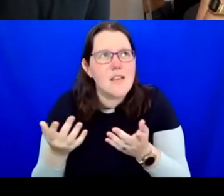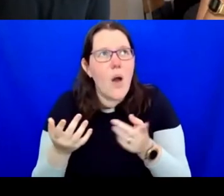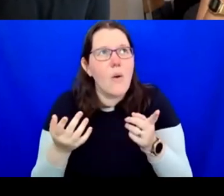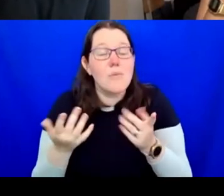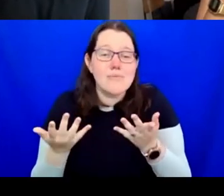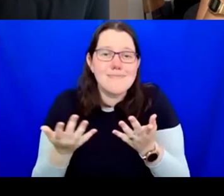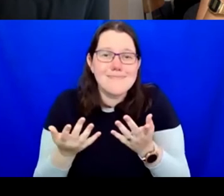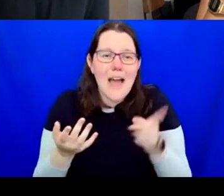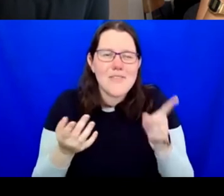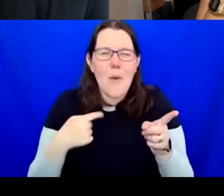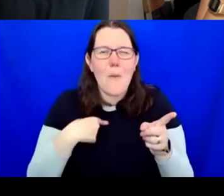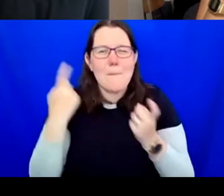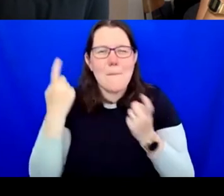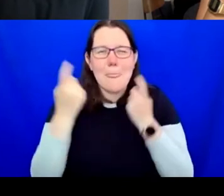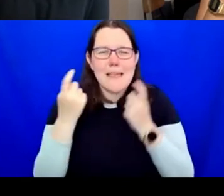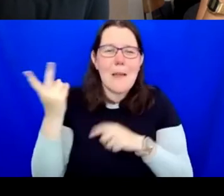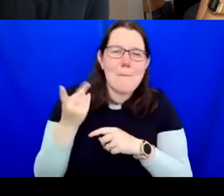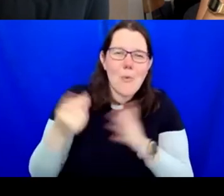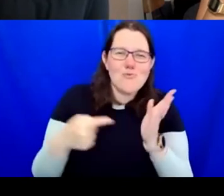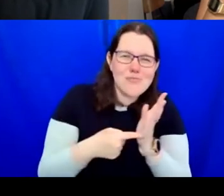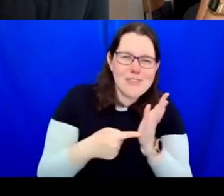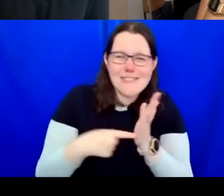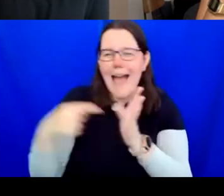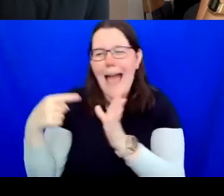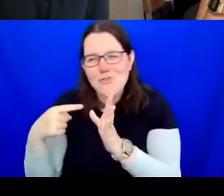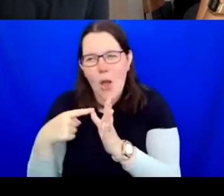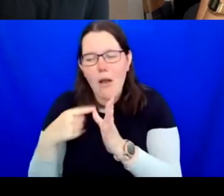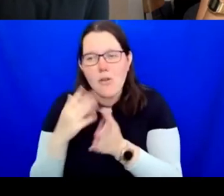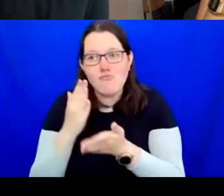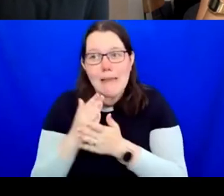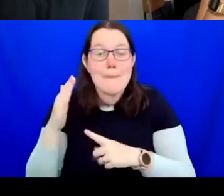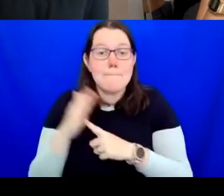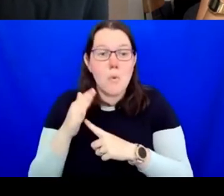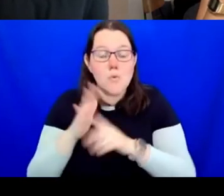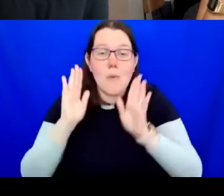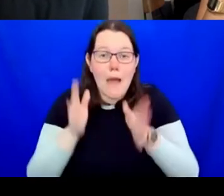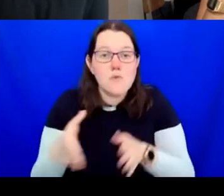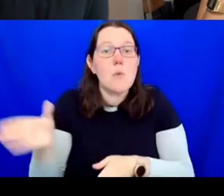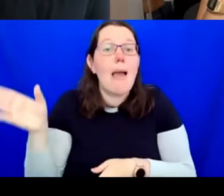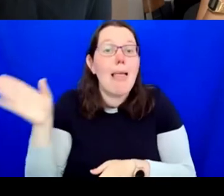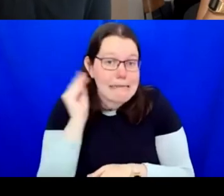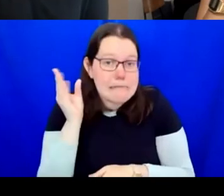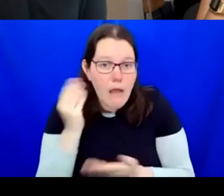Teresa and for Ashok here. It is about listening, again. It's also about mixing up what people's